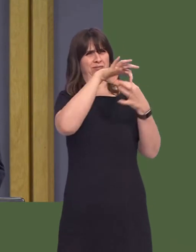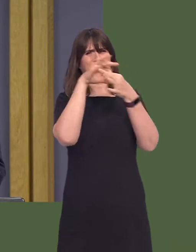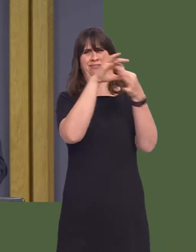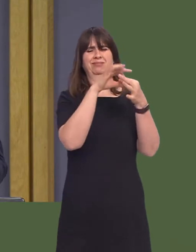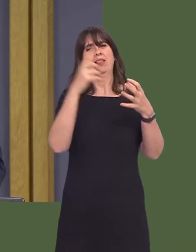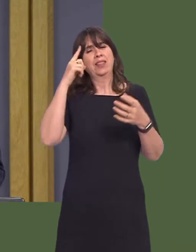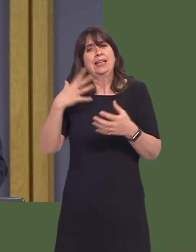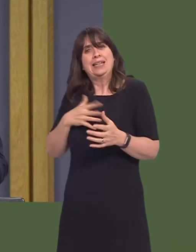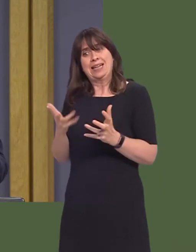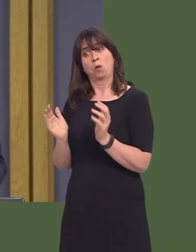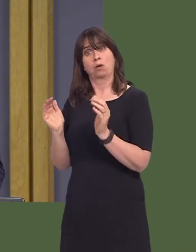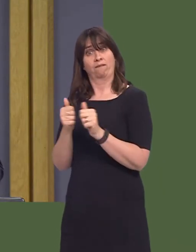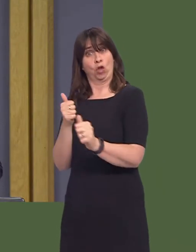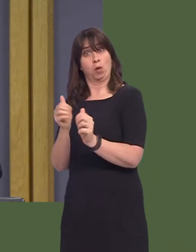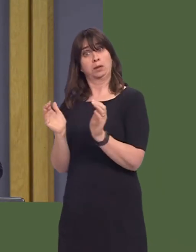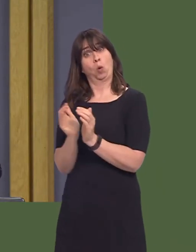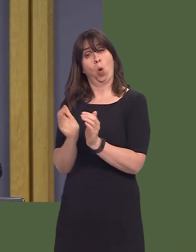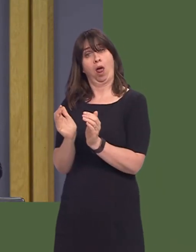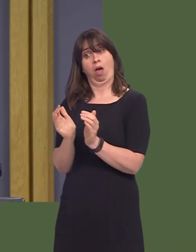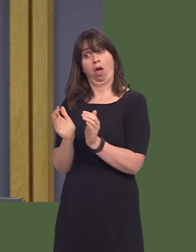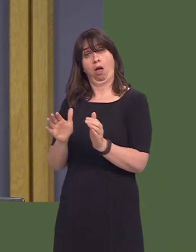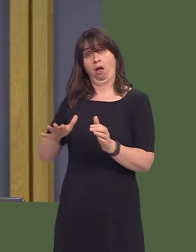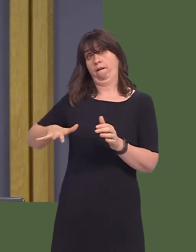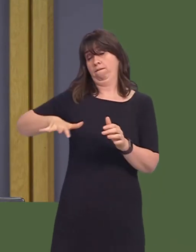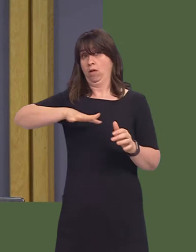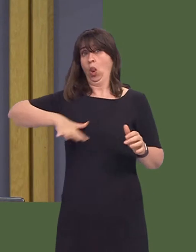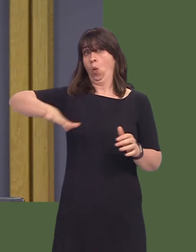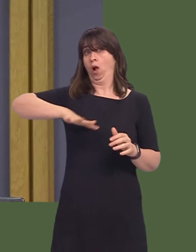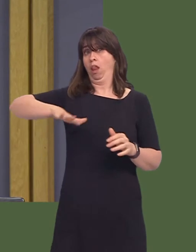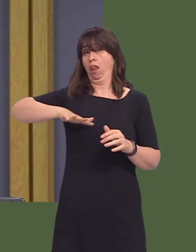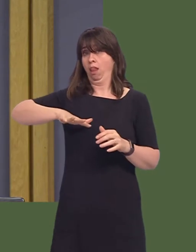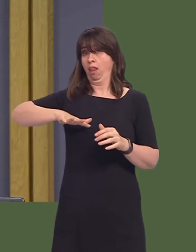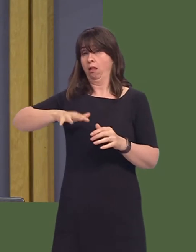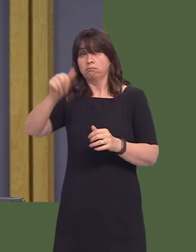in which small, locally based businesses who are sensitive to the needs of their communities